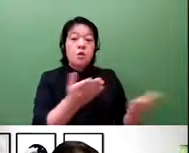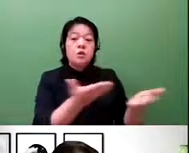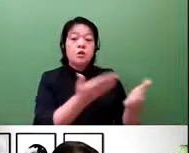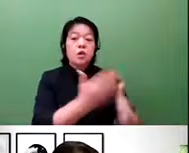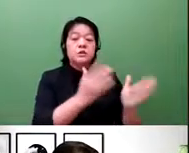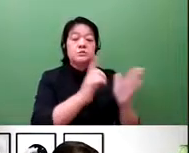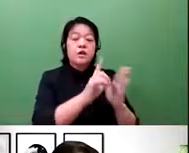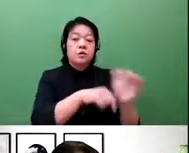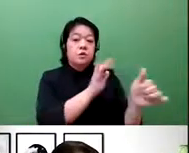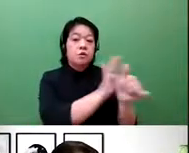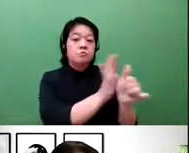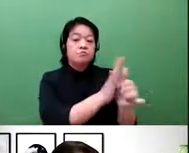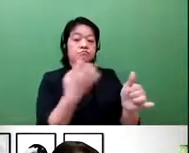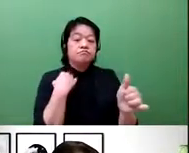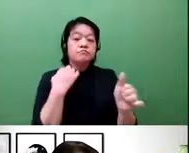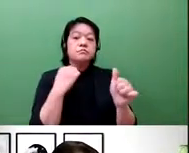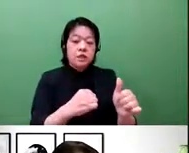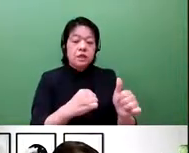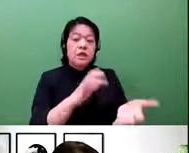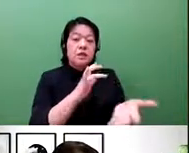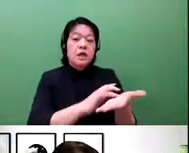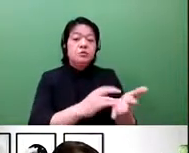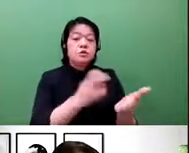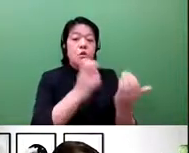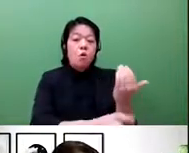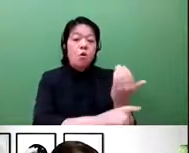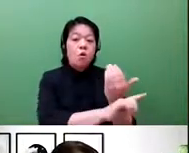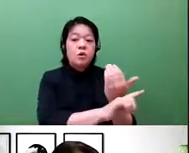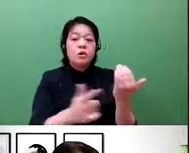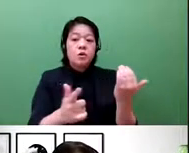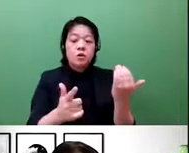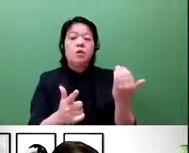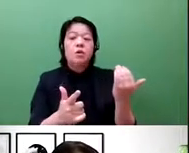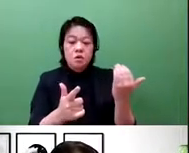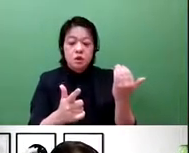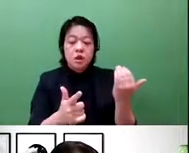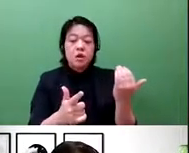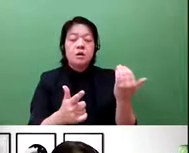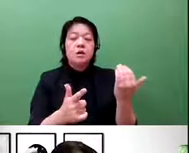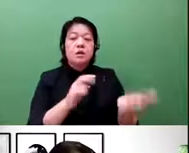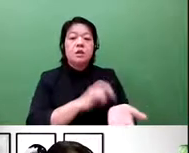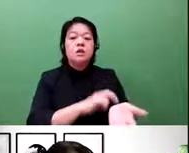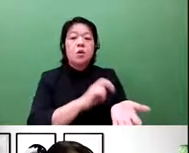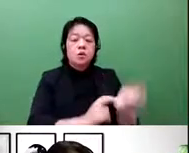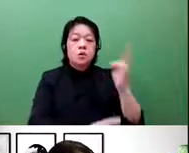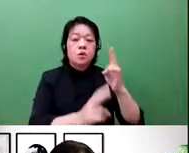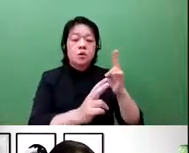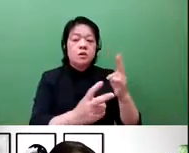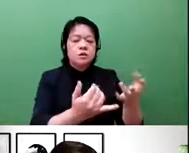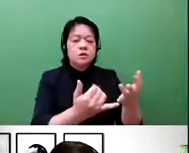for startups. And both of which provides support for financing, business management, and also IPR management,